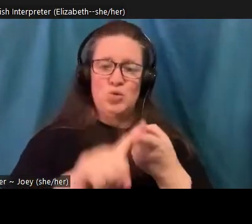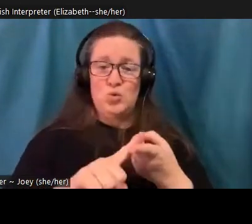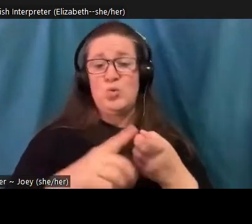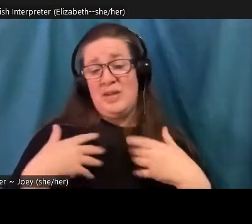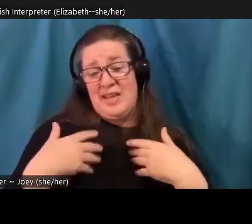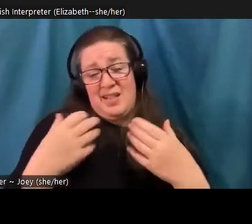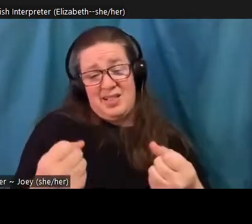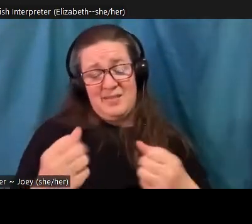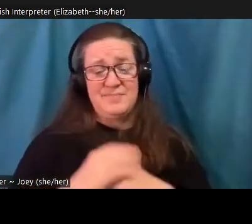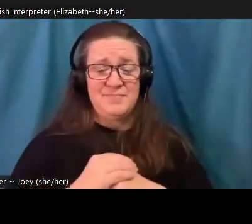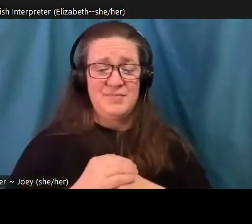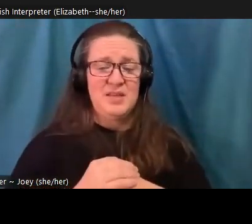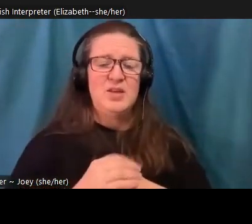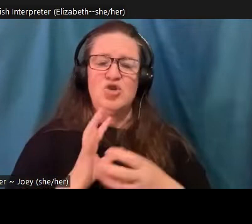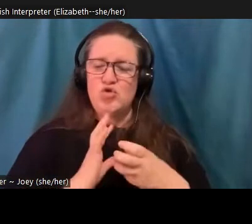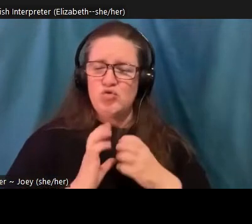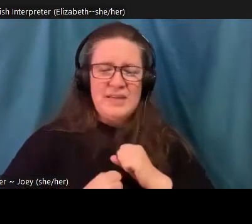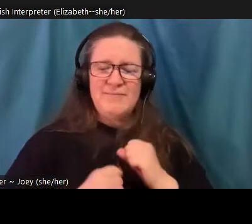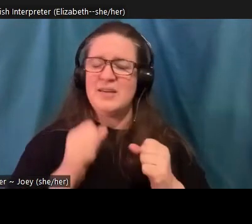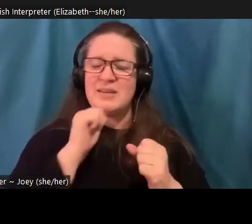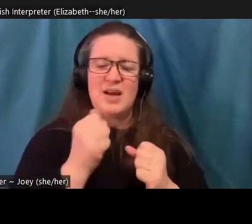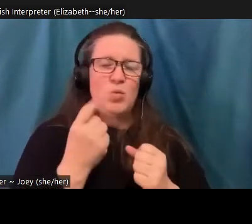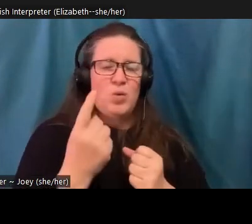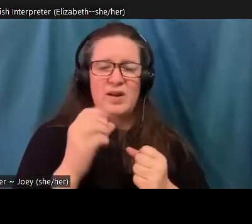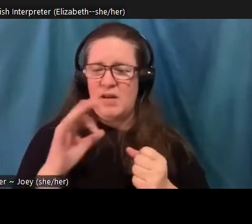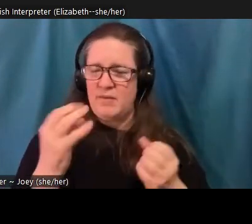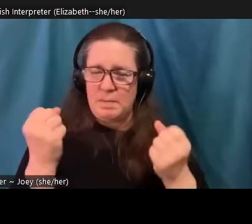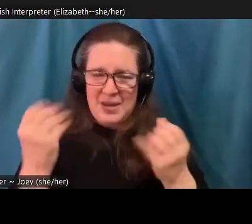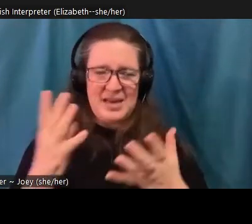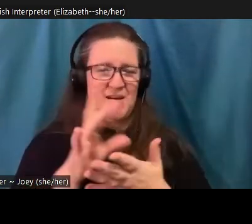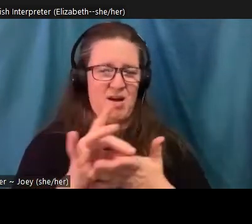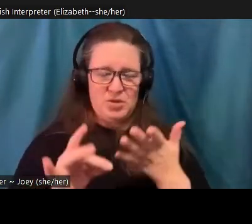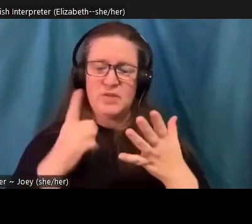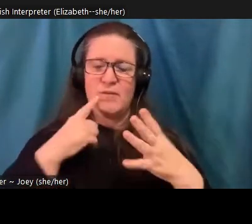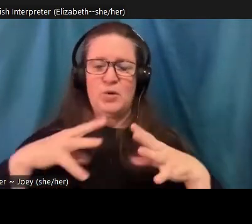accepting loss. Grief is the process of accepting loss. I get